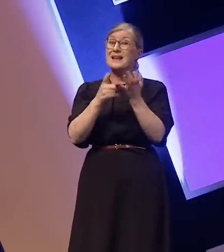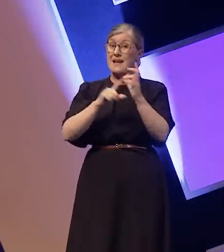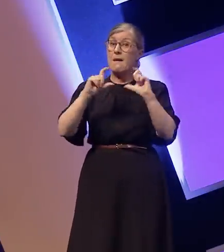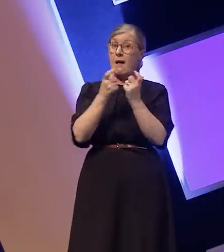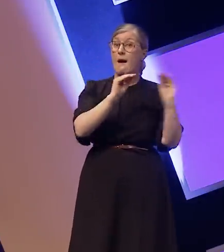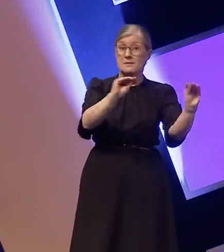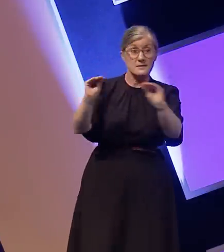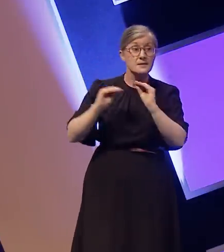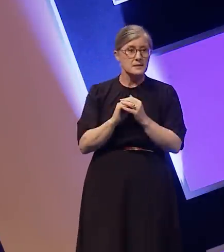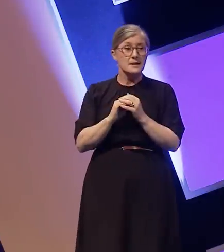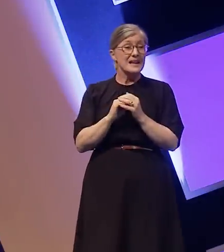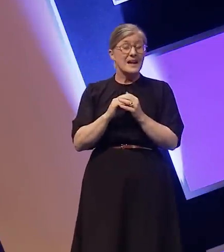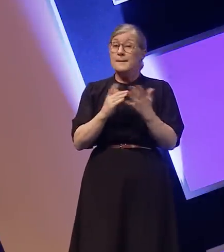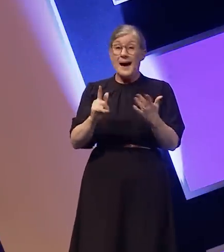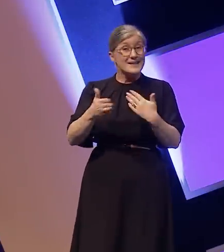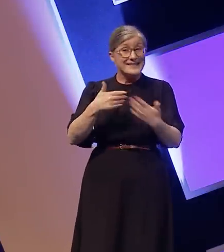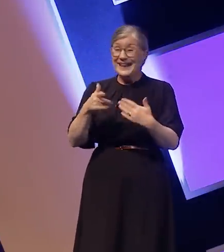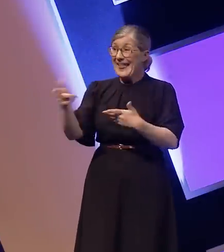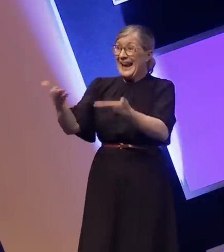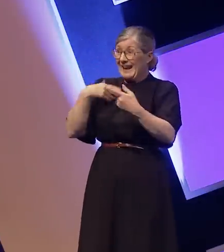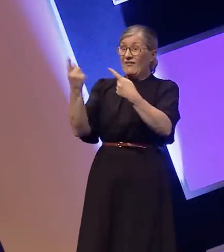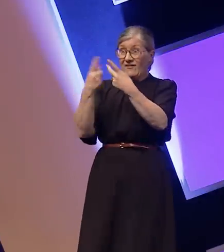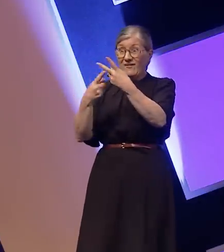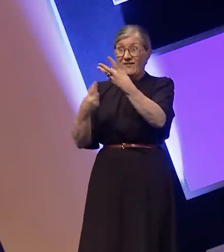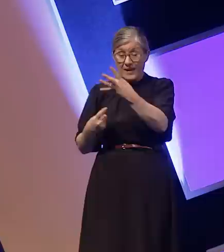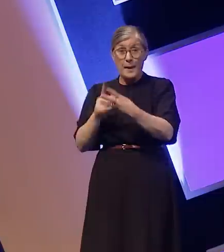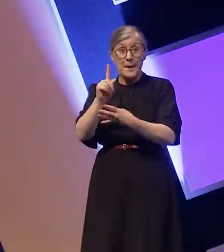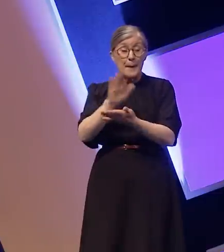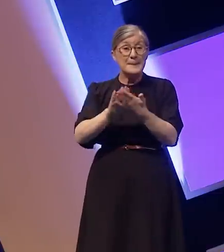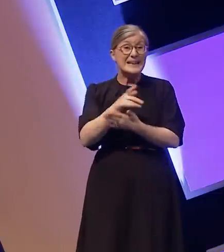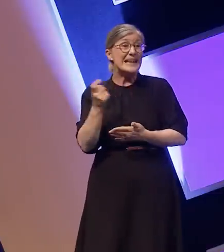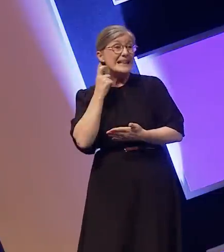things it's given me, I would be lying if I said it didn't come with its own challenge.